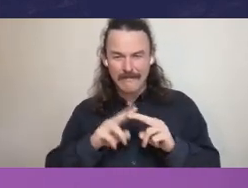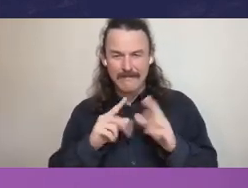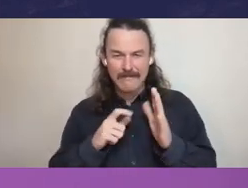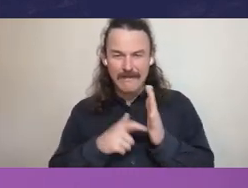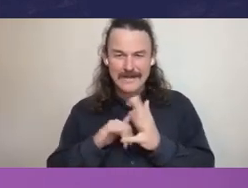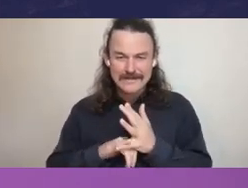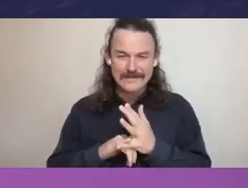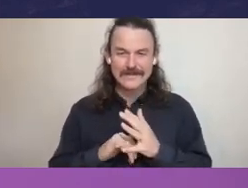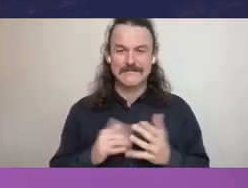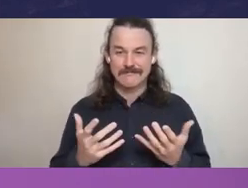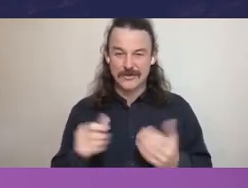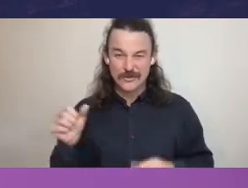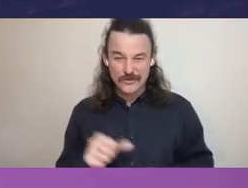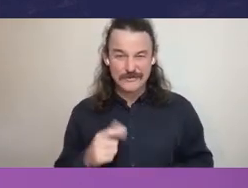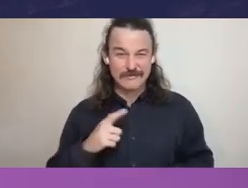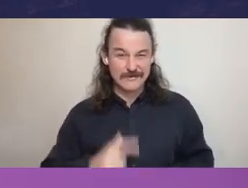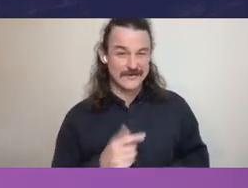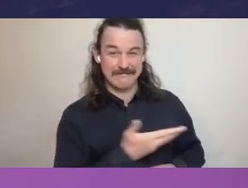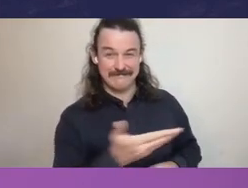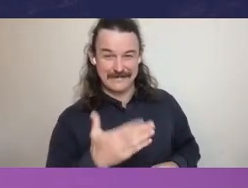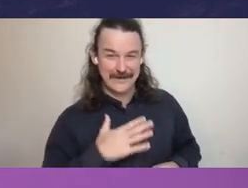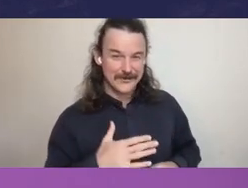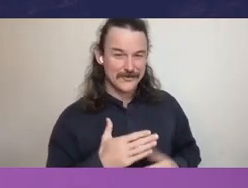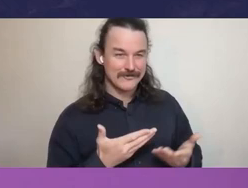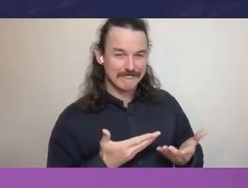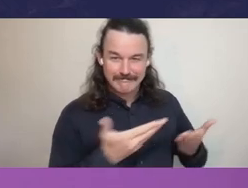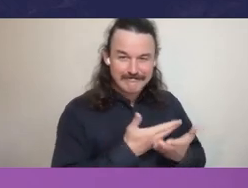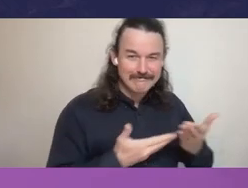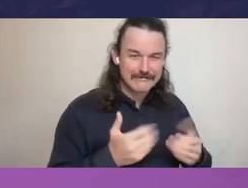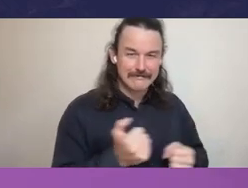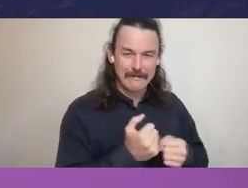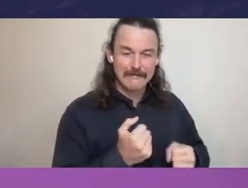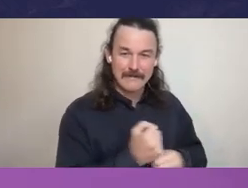So, you know, so I put that as an example of how that undermines